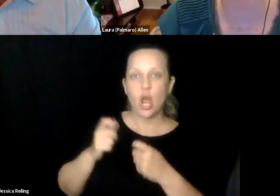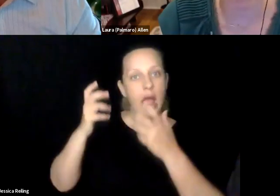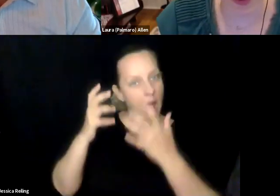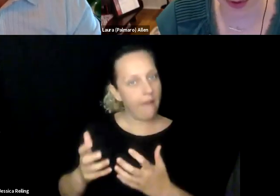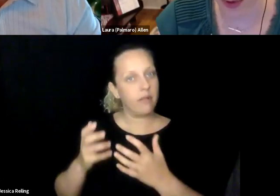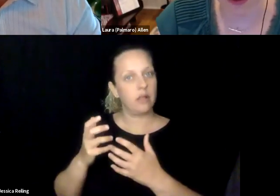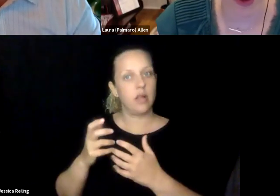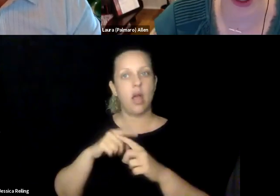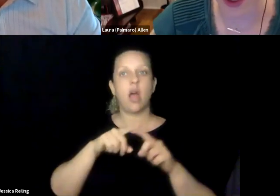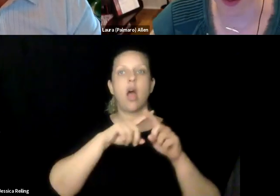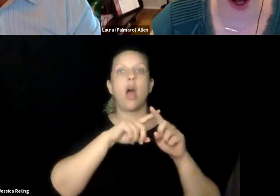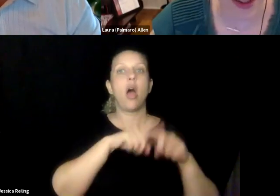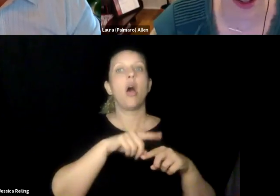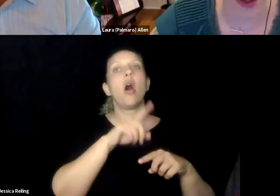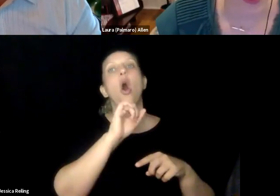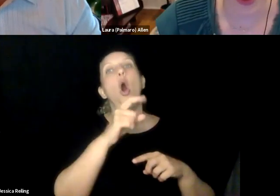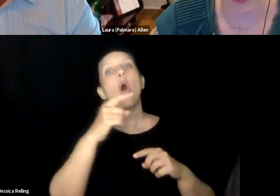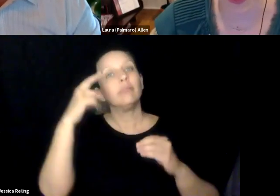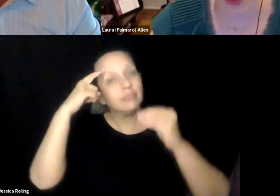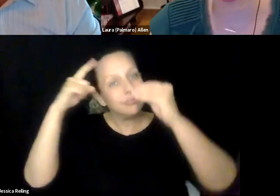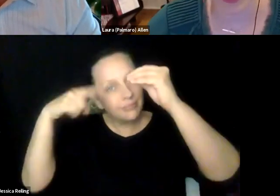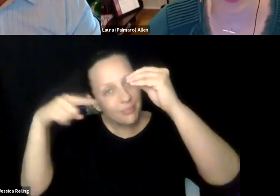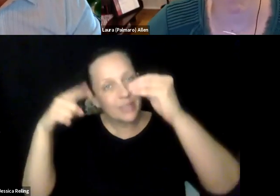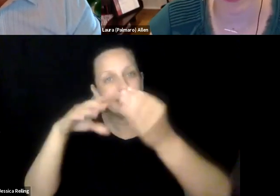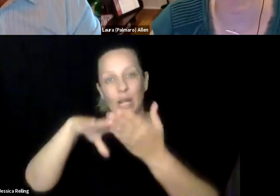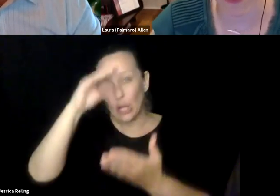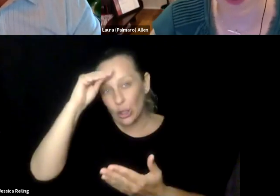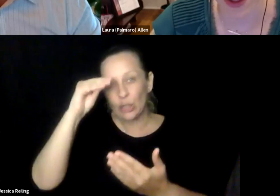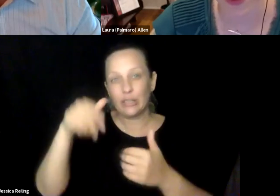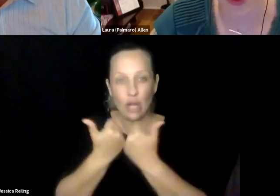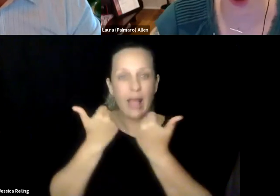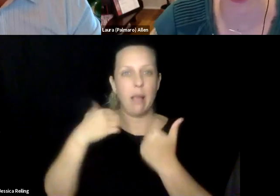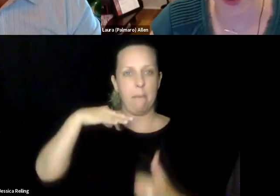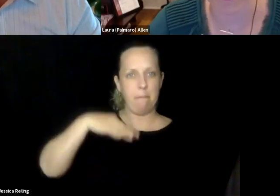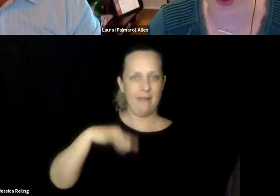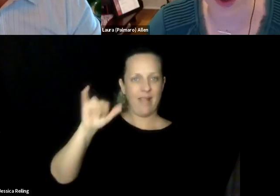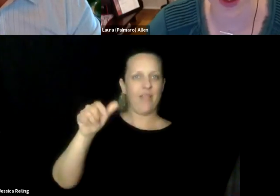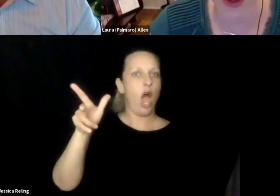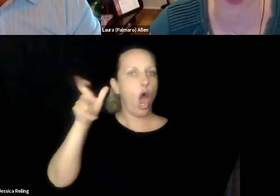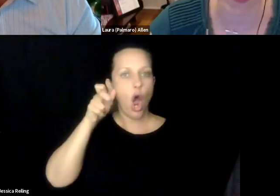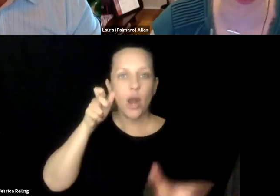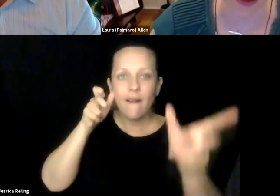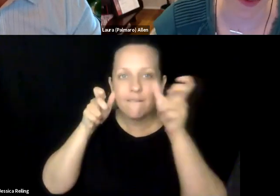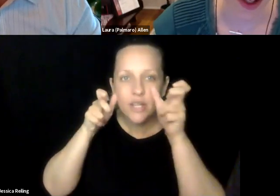that space, trying to understand not only for someone like me who is low-vision who needs that feature heavily, but for people who have